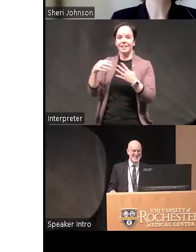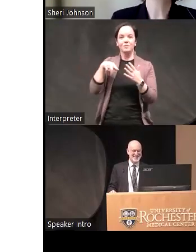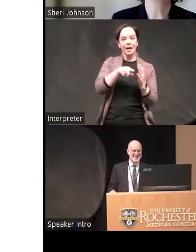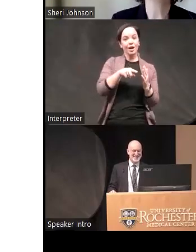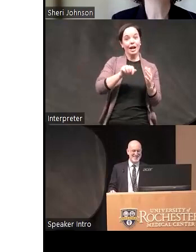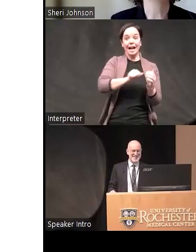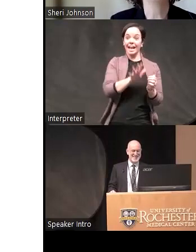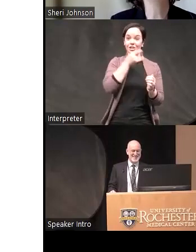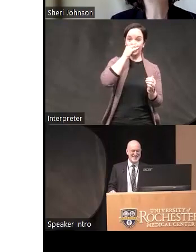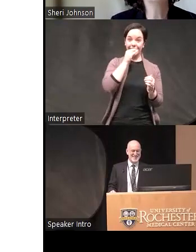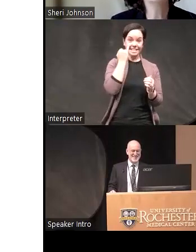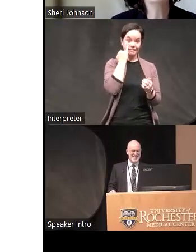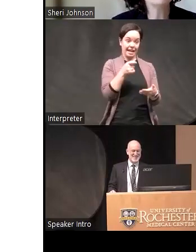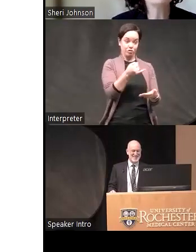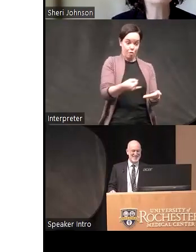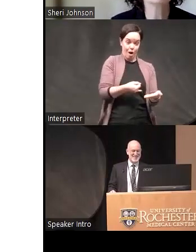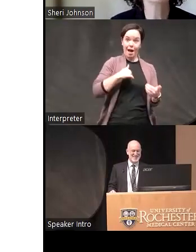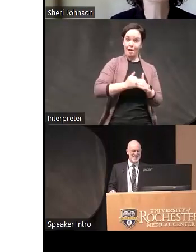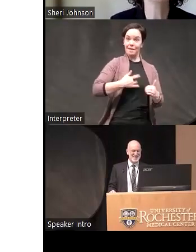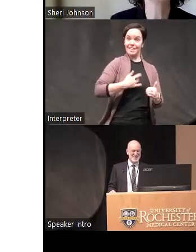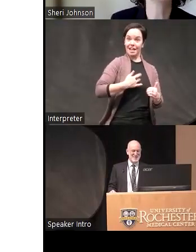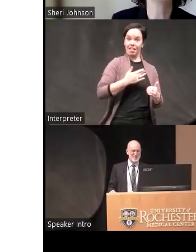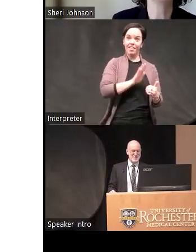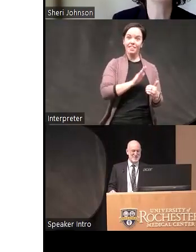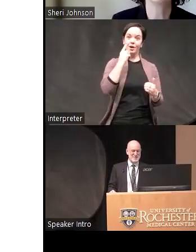got this great work on that and so if you're raised to kind of think that the better state